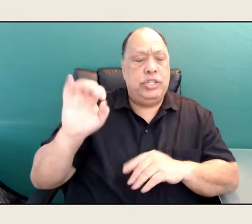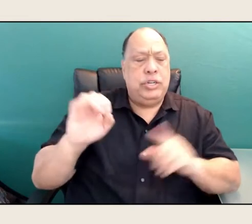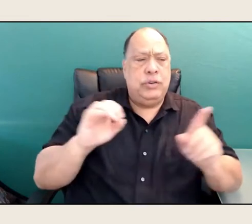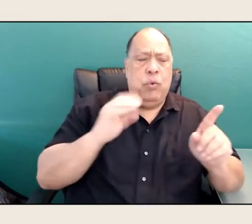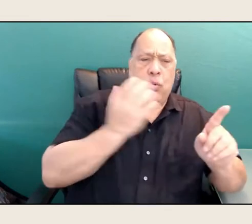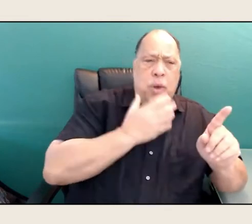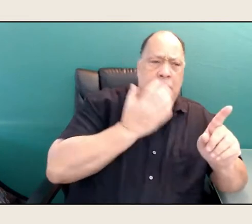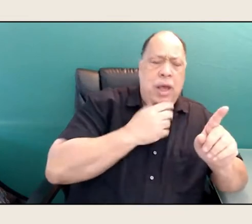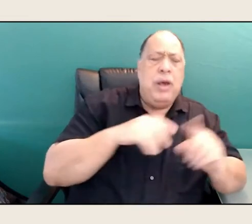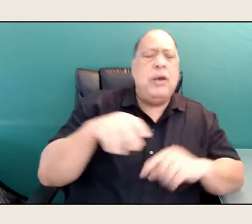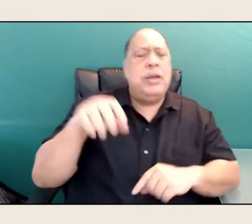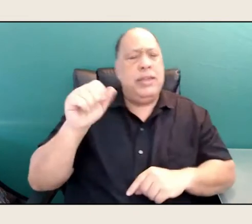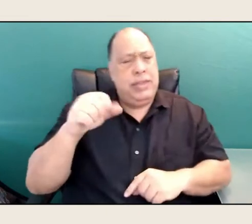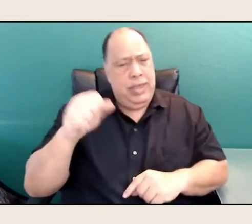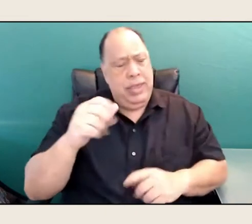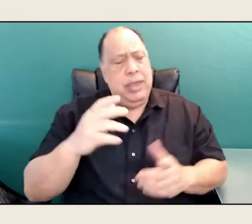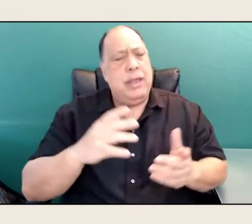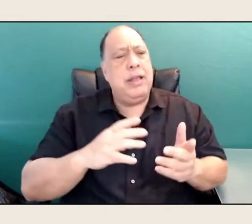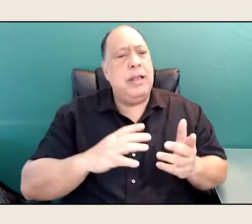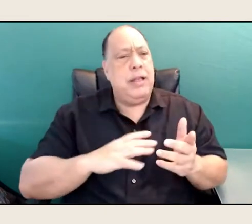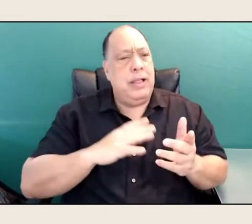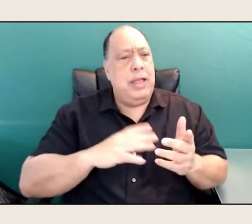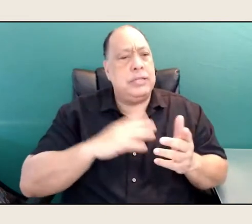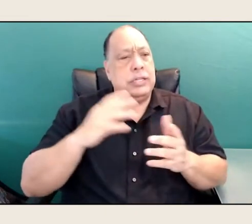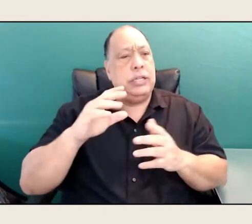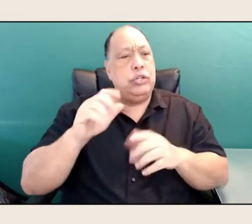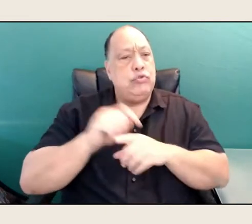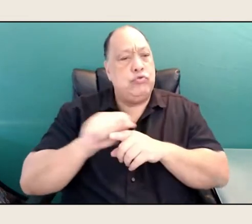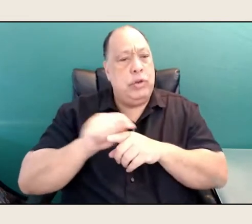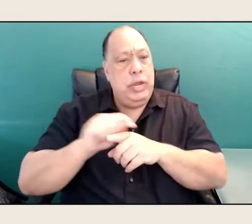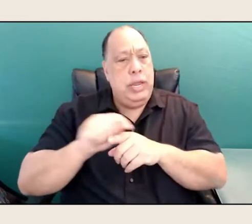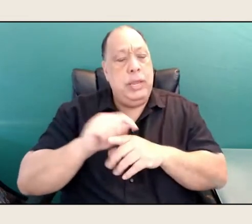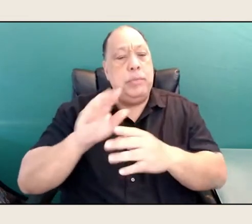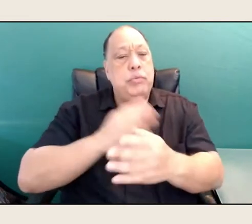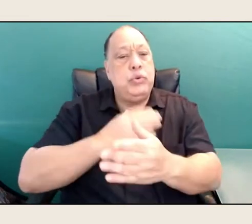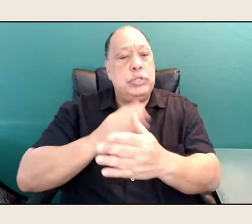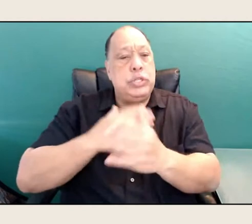he was a classically trained musician and composer,